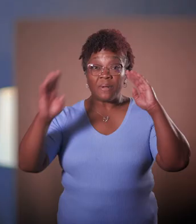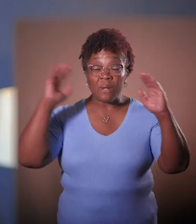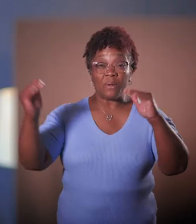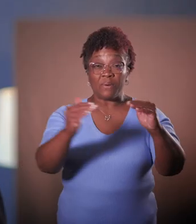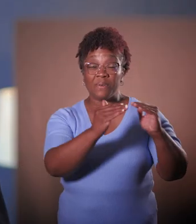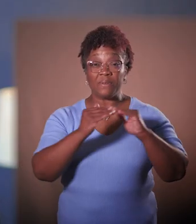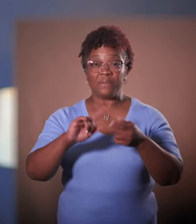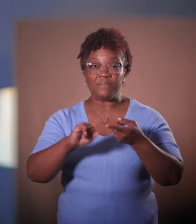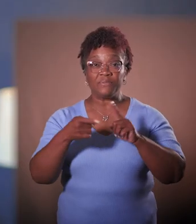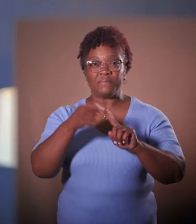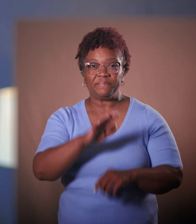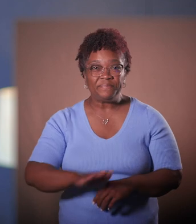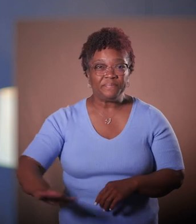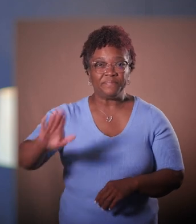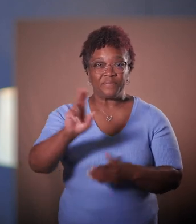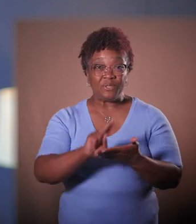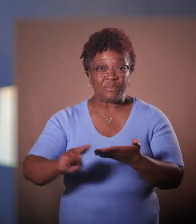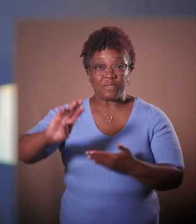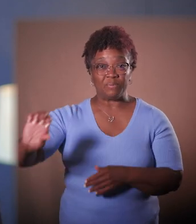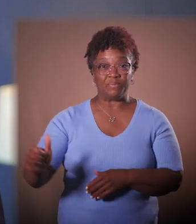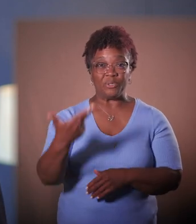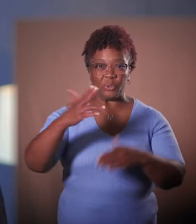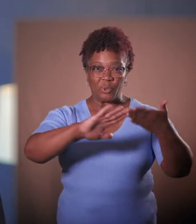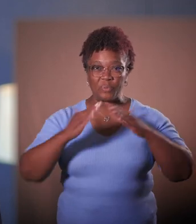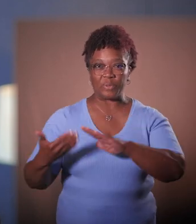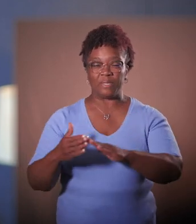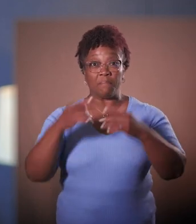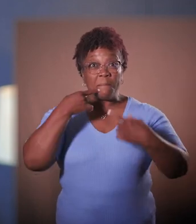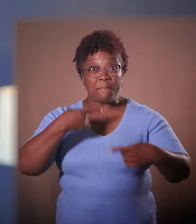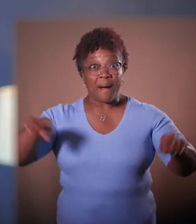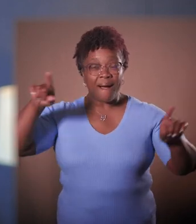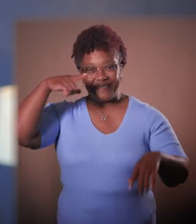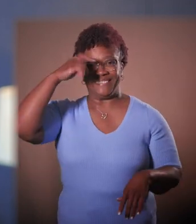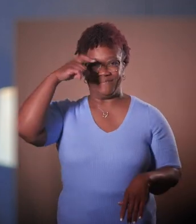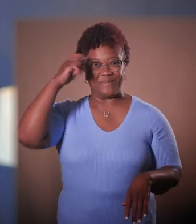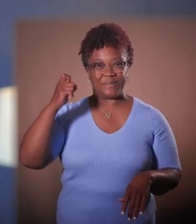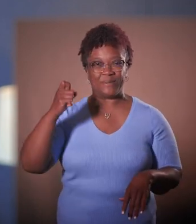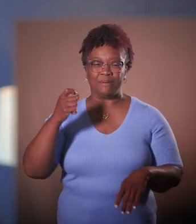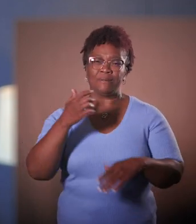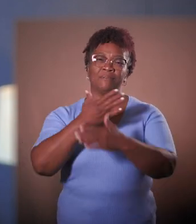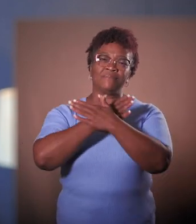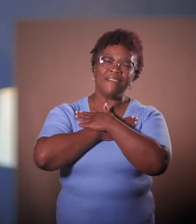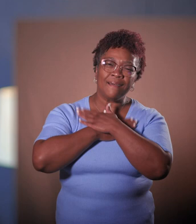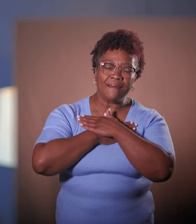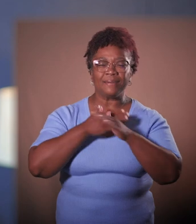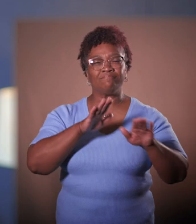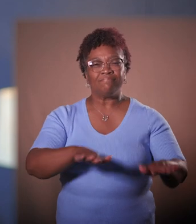Hello colleagues and friends across the University of Michigan community. It's finally summer, a season of relaxation,